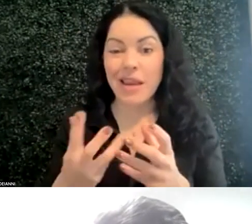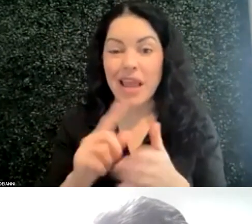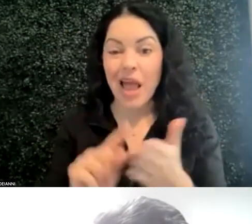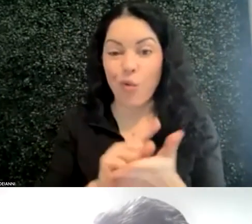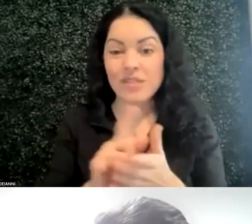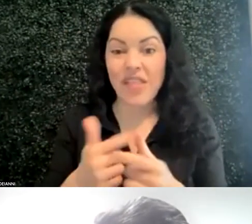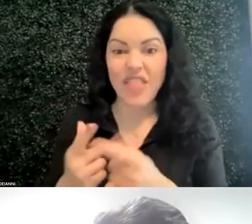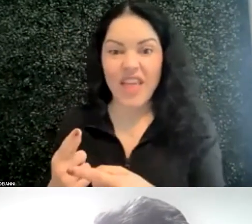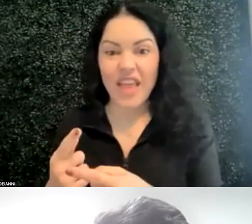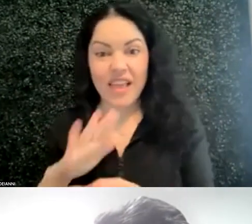I agree, Natalya.